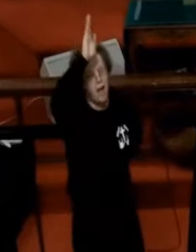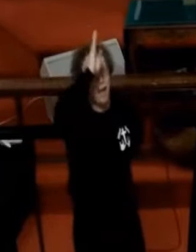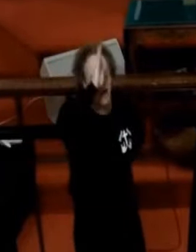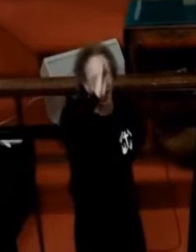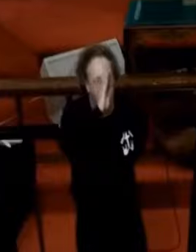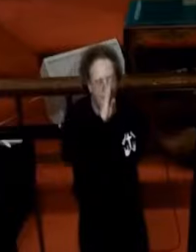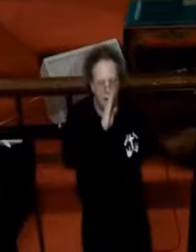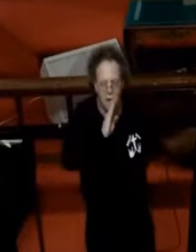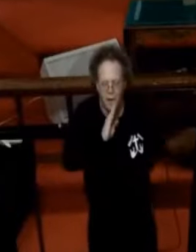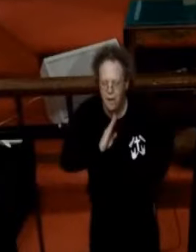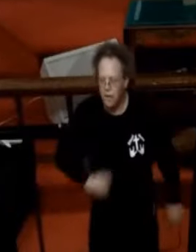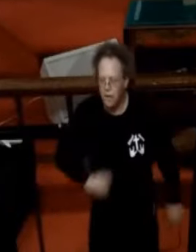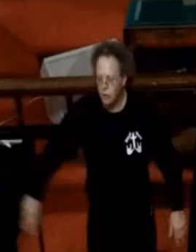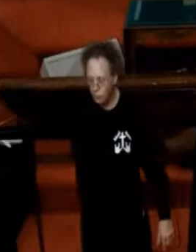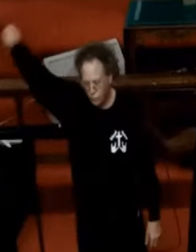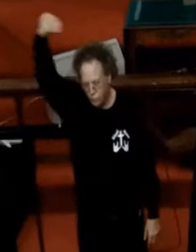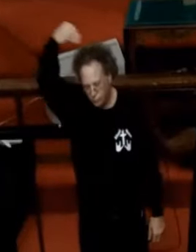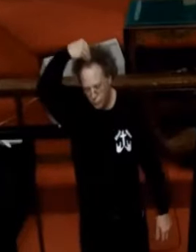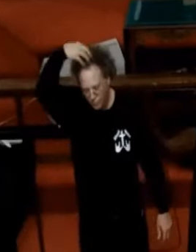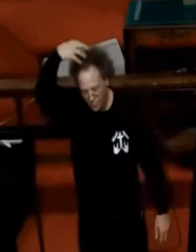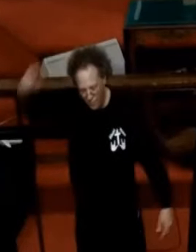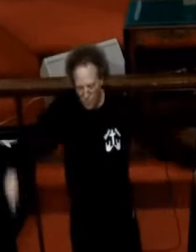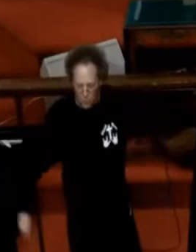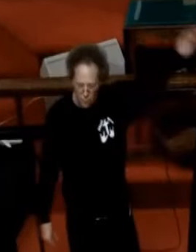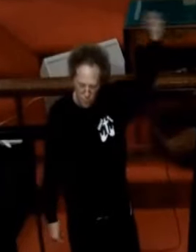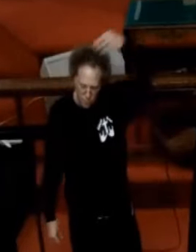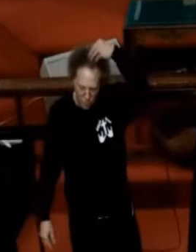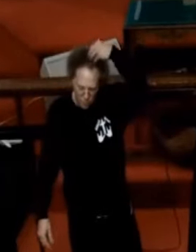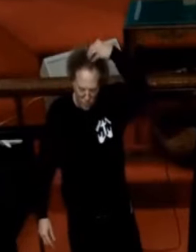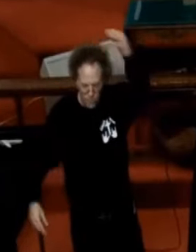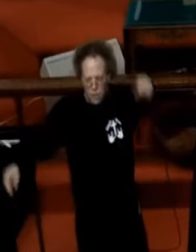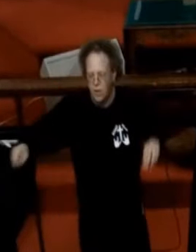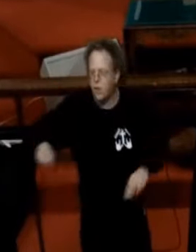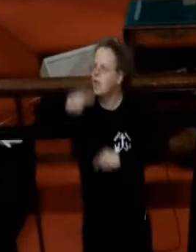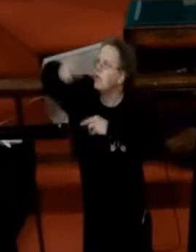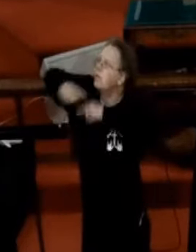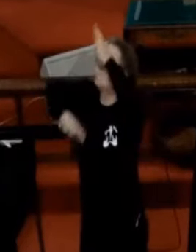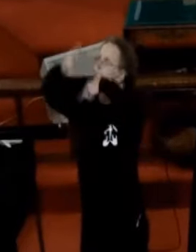(singing in a foreign language) Sing, sing